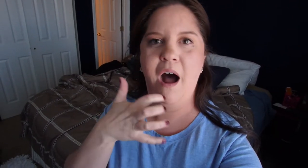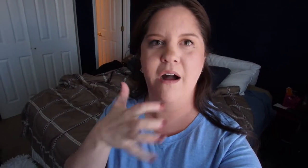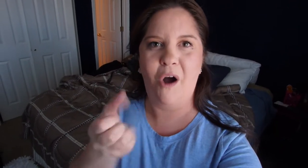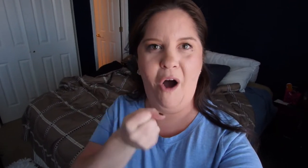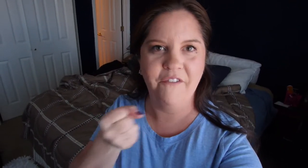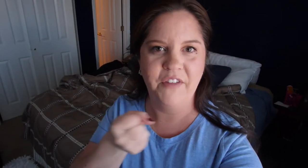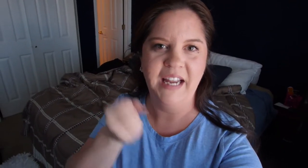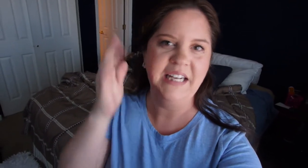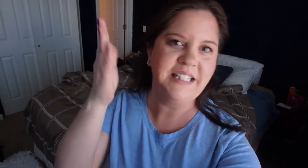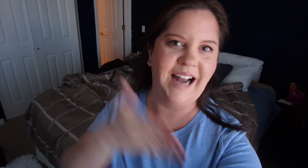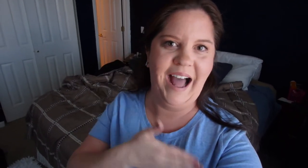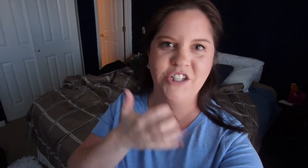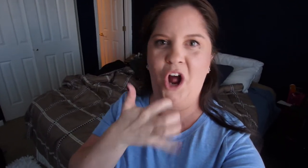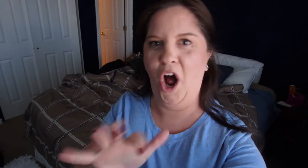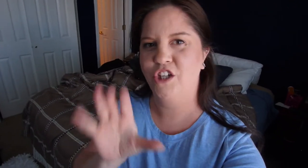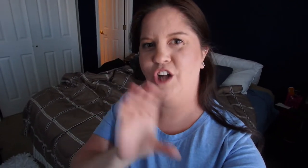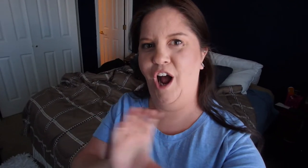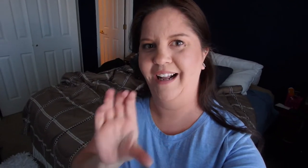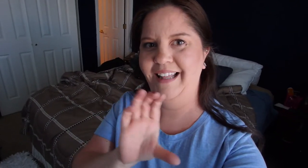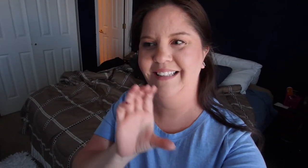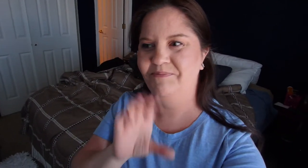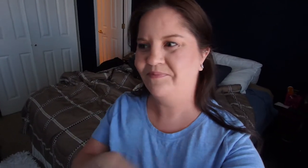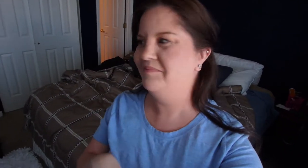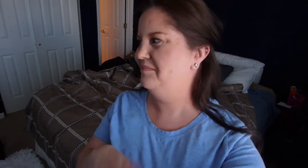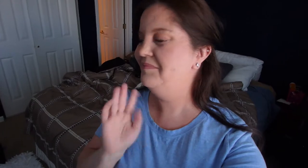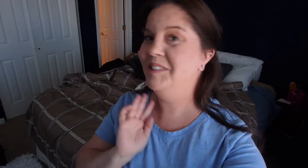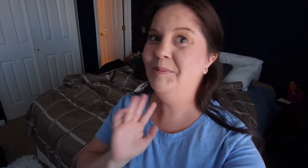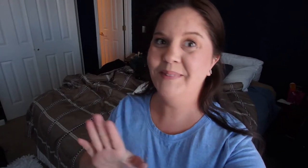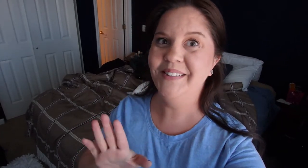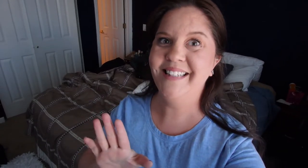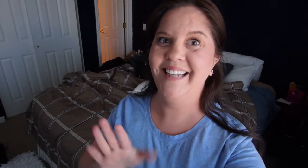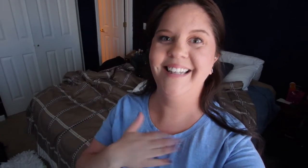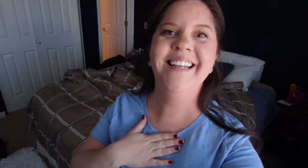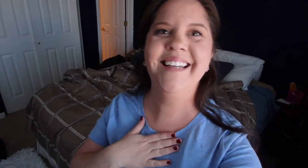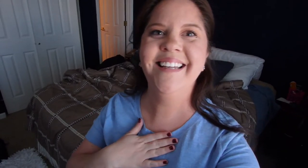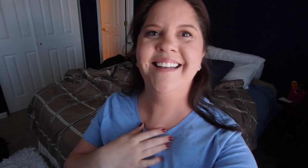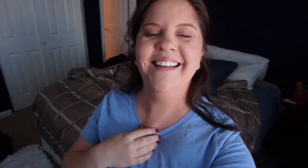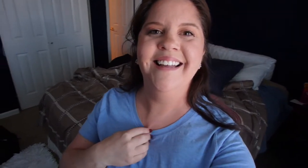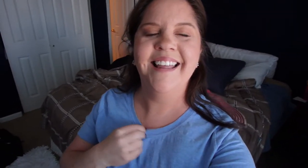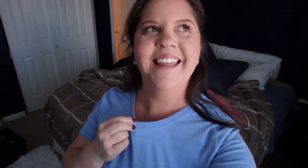coffee / hot chocolate I'm so excited